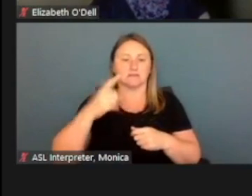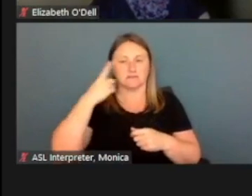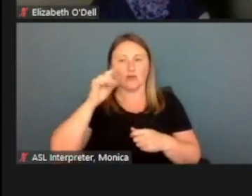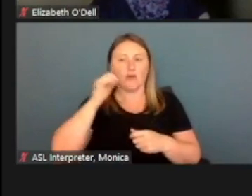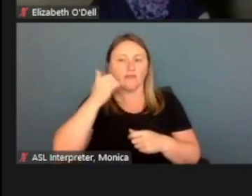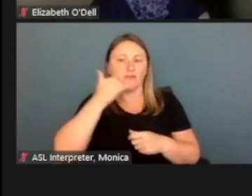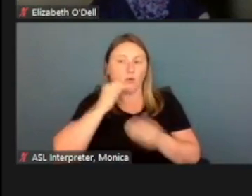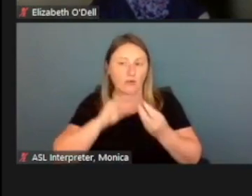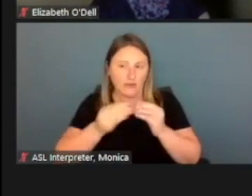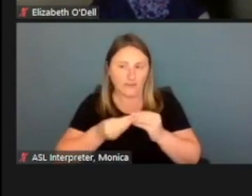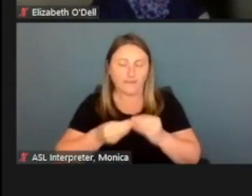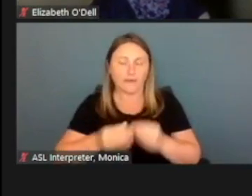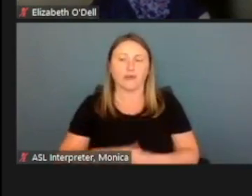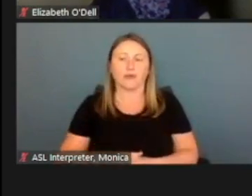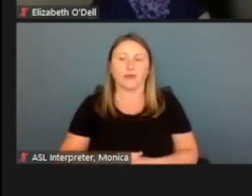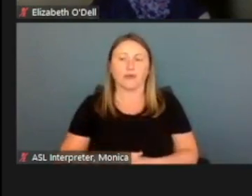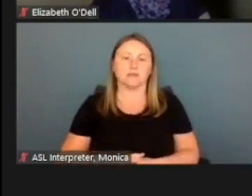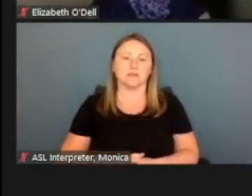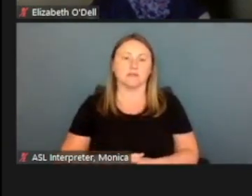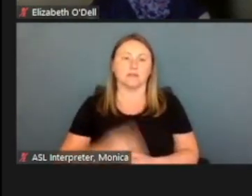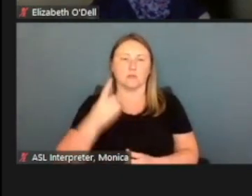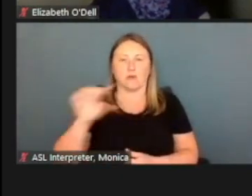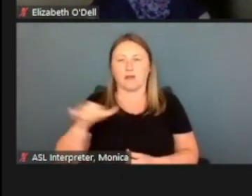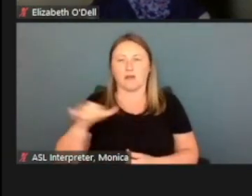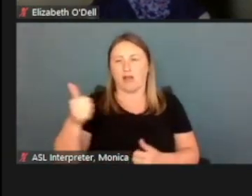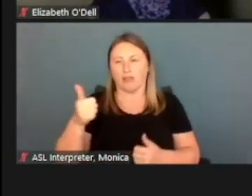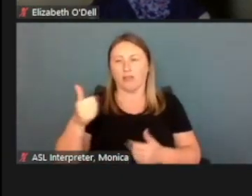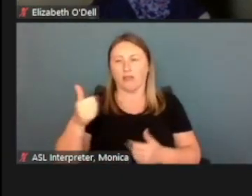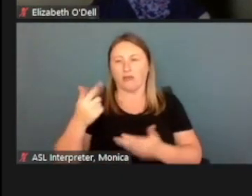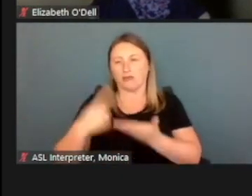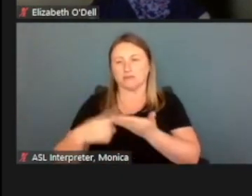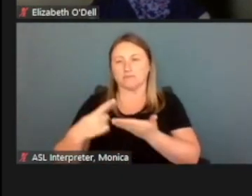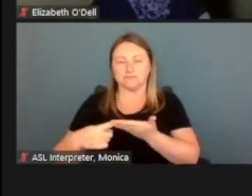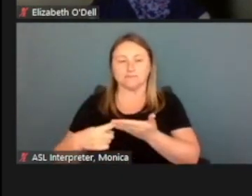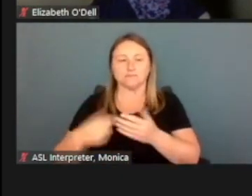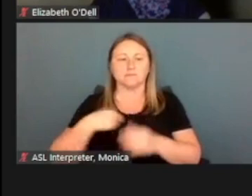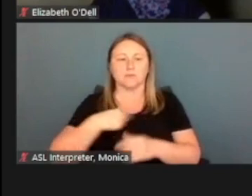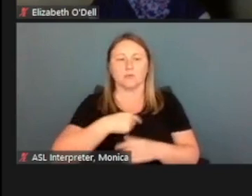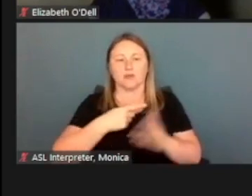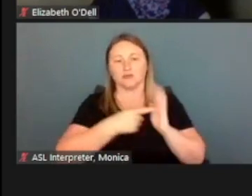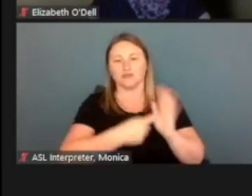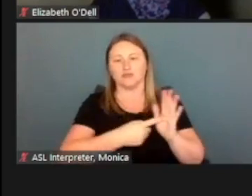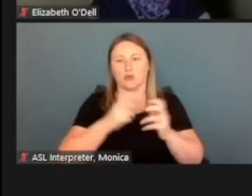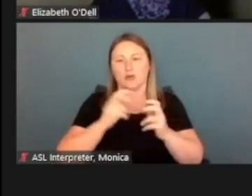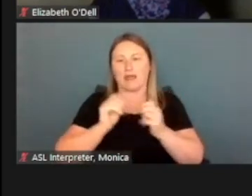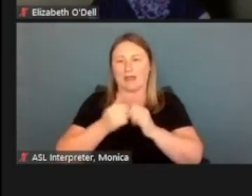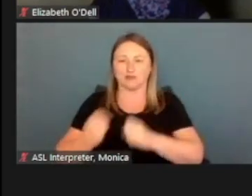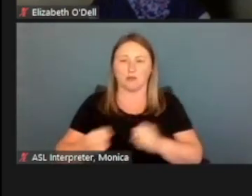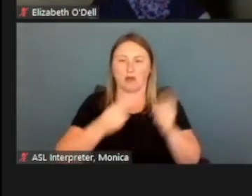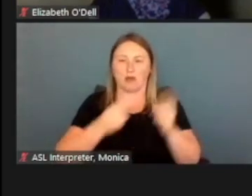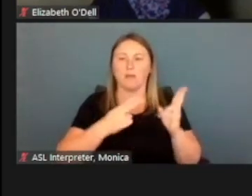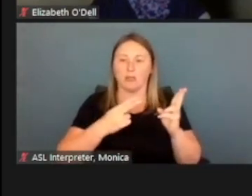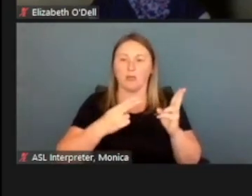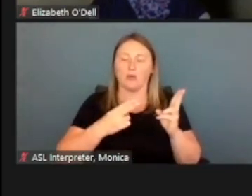One other thing to cover here, we showed how to upload documents on the desktop.